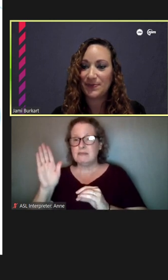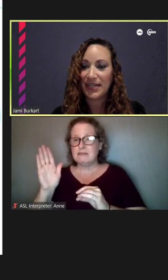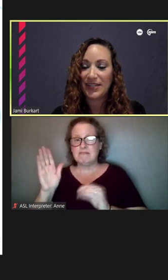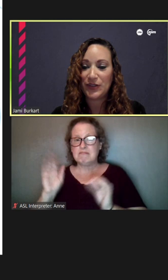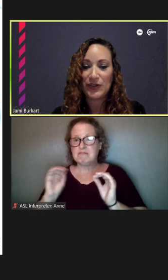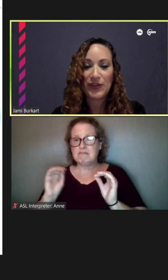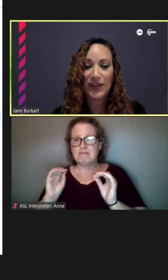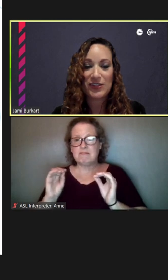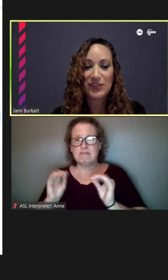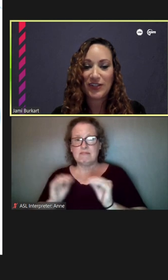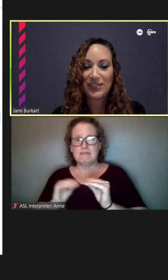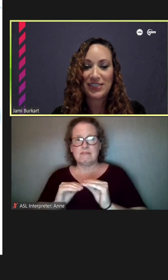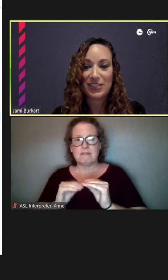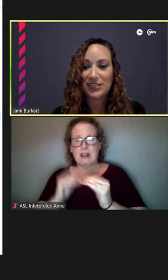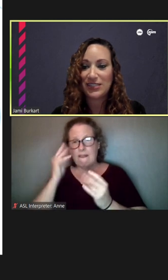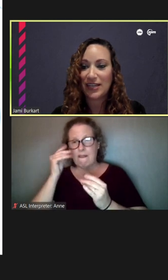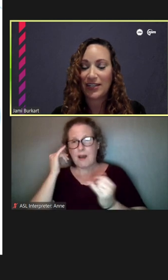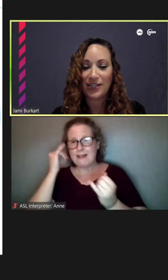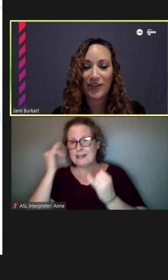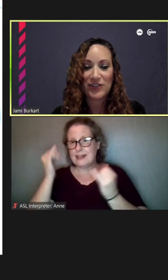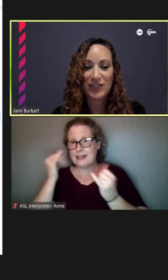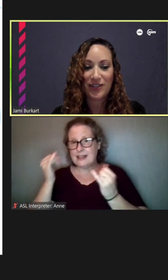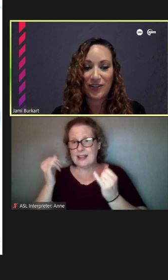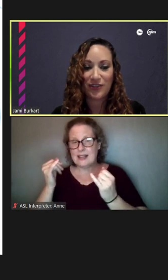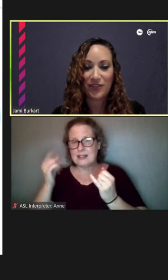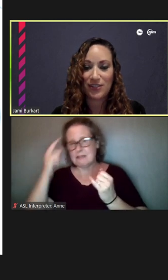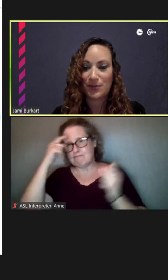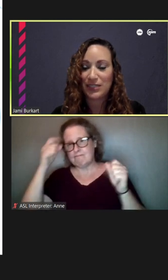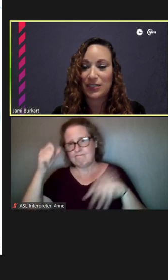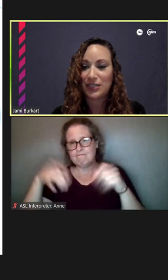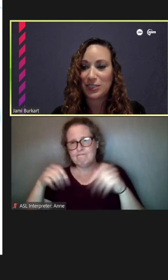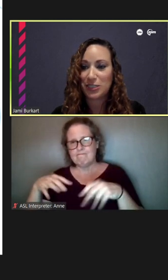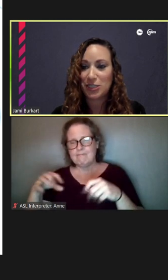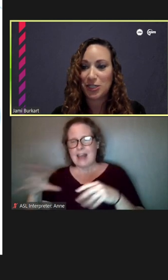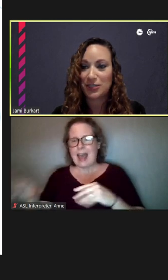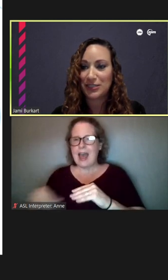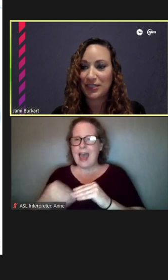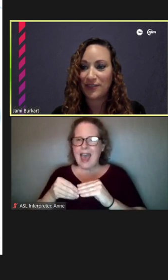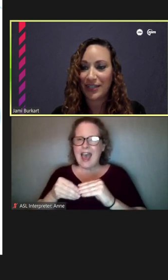Any other thoughts or ideas adding on to any of these amazing ideas shared this evening?